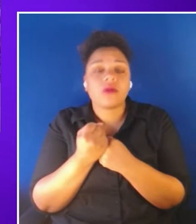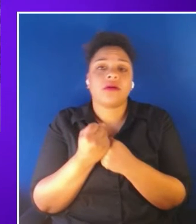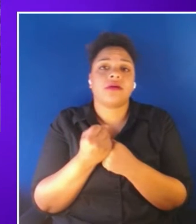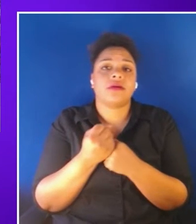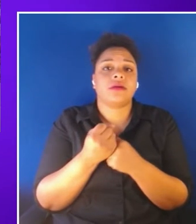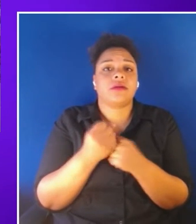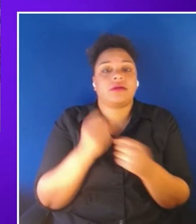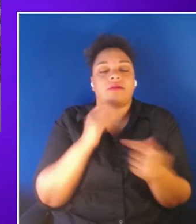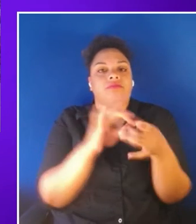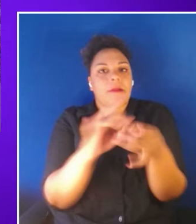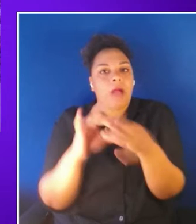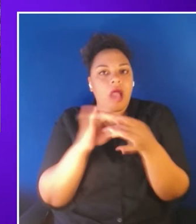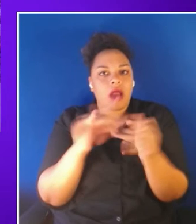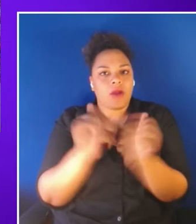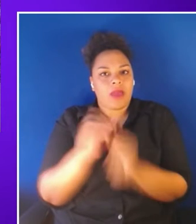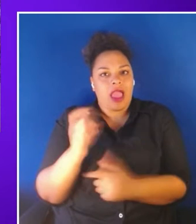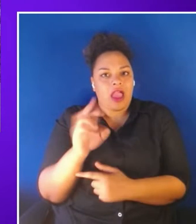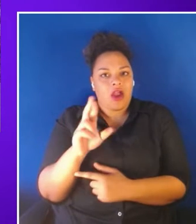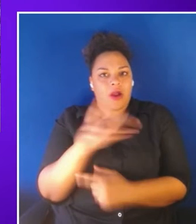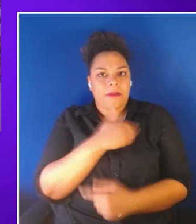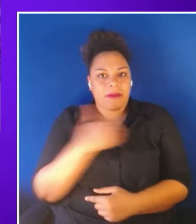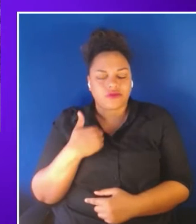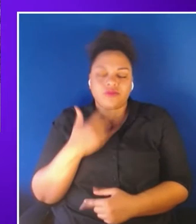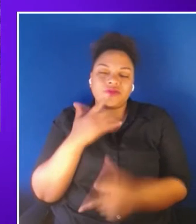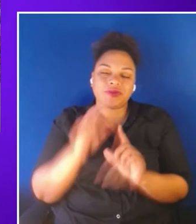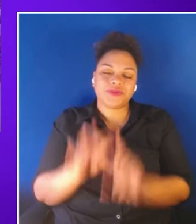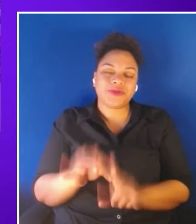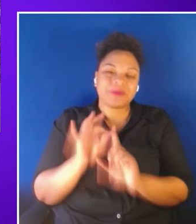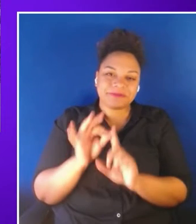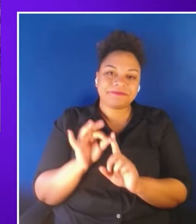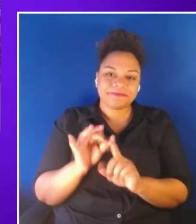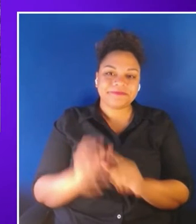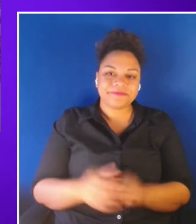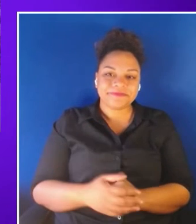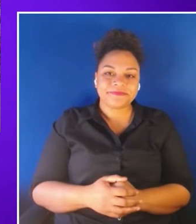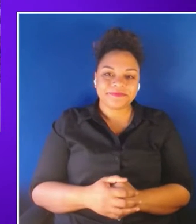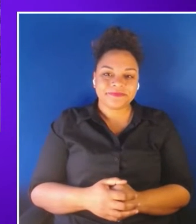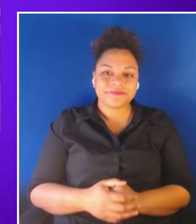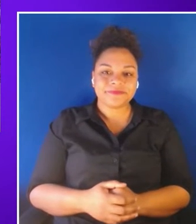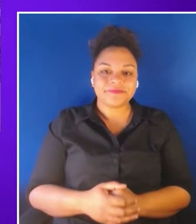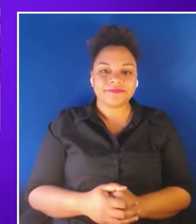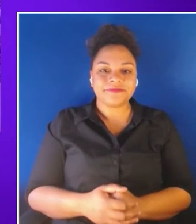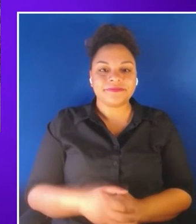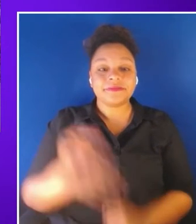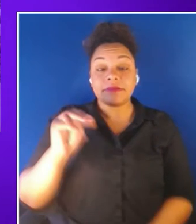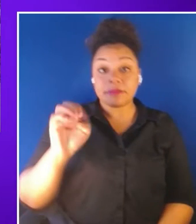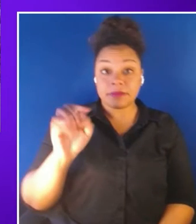is unique and extraordinary now at Meta we're engaged investing in and applying the work of XR